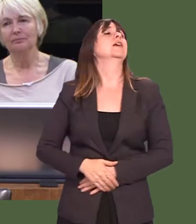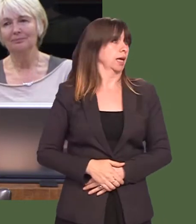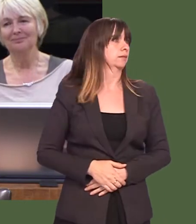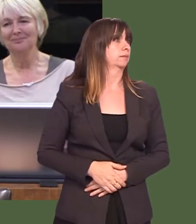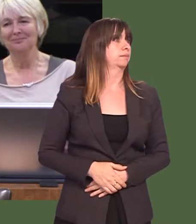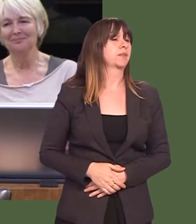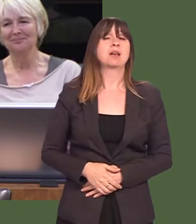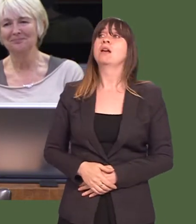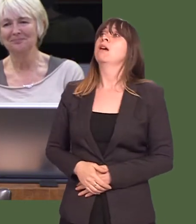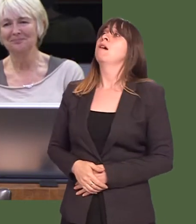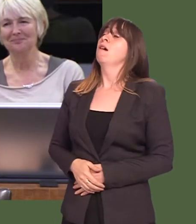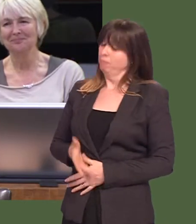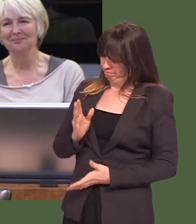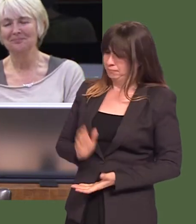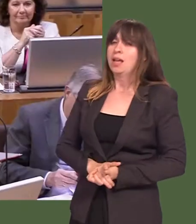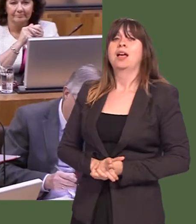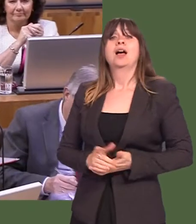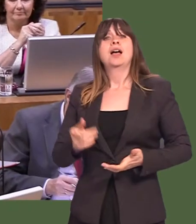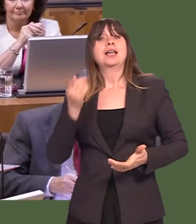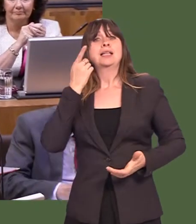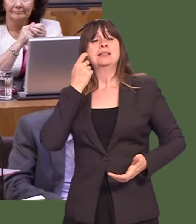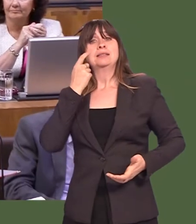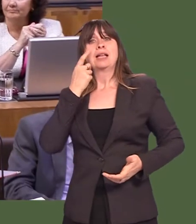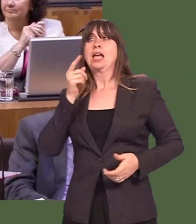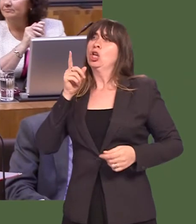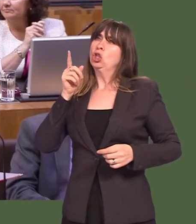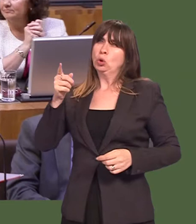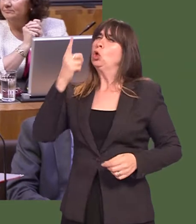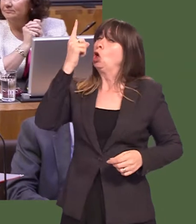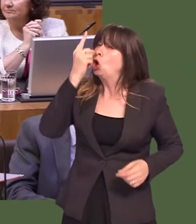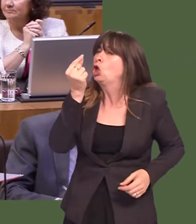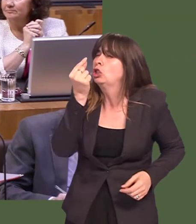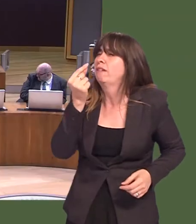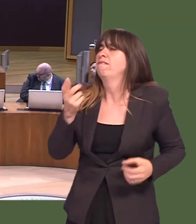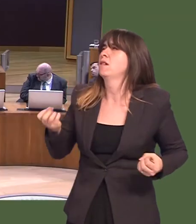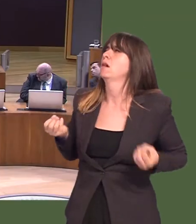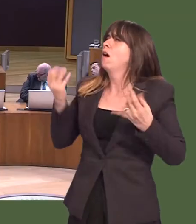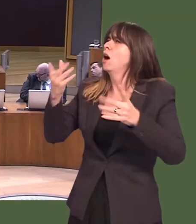Carwyn Jones: Yes. Leanne Wood: First Minister, yesterday, you had a chance to put Wales on the political